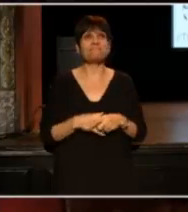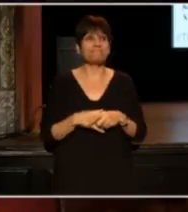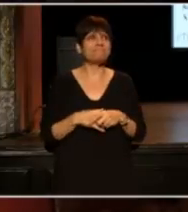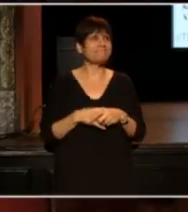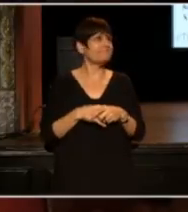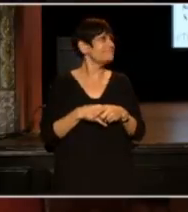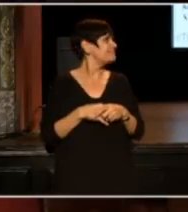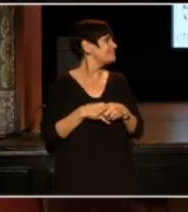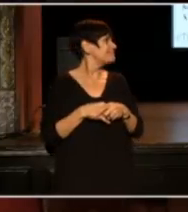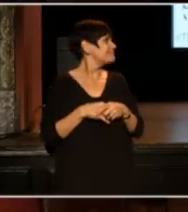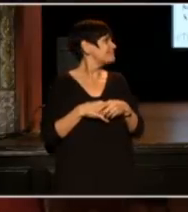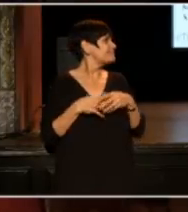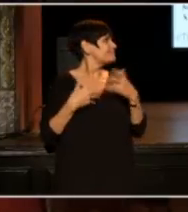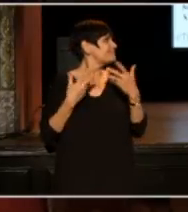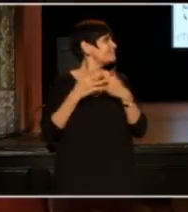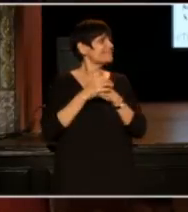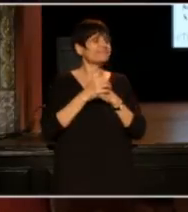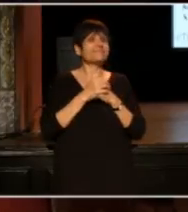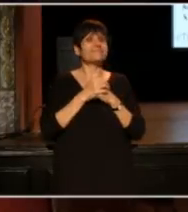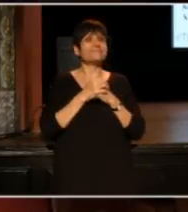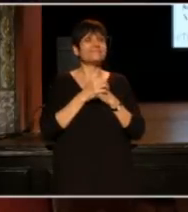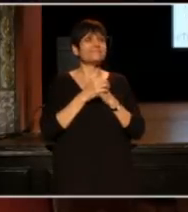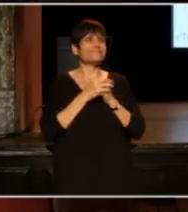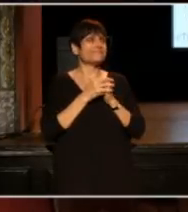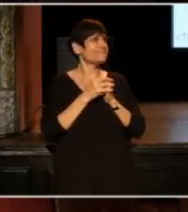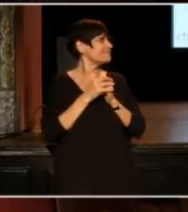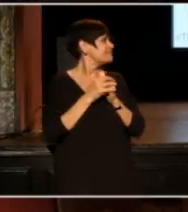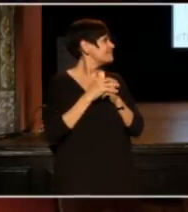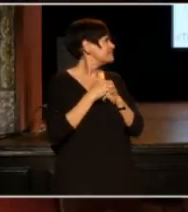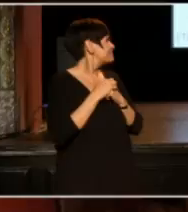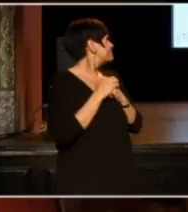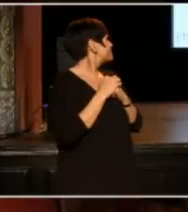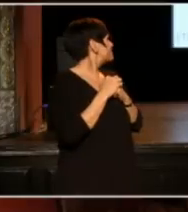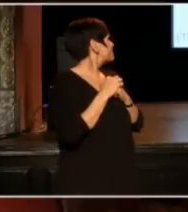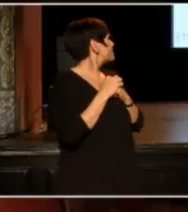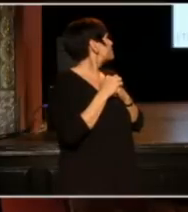The artists will get you. The artists with their technology.